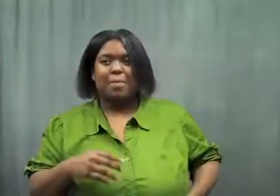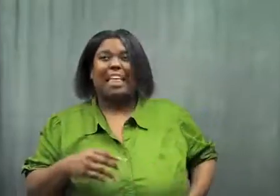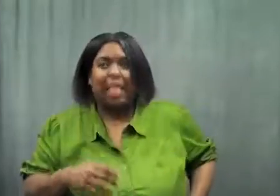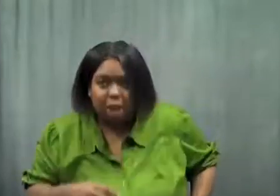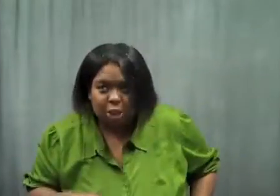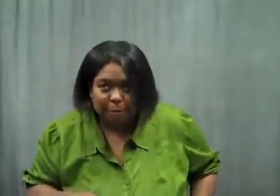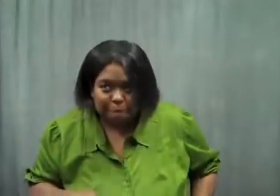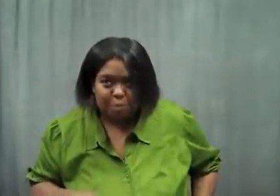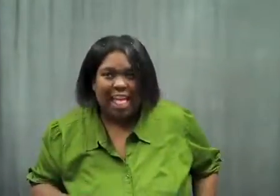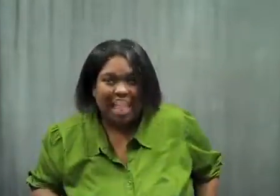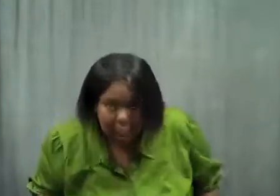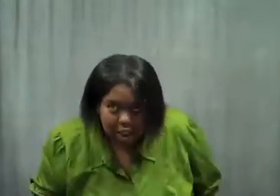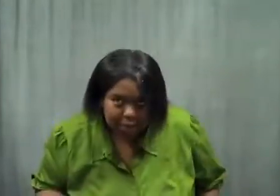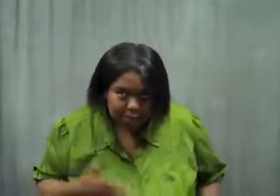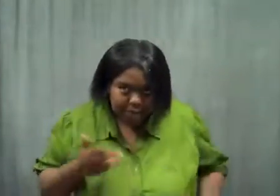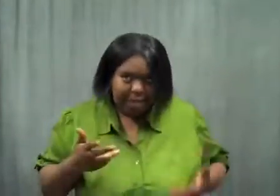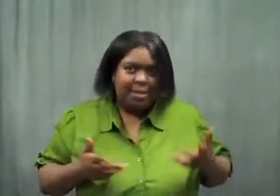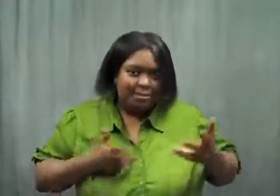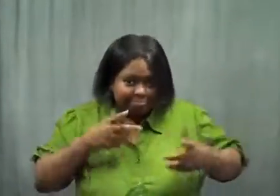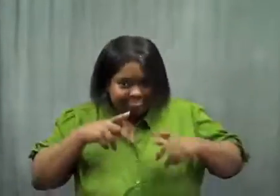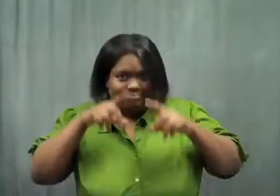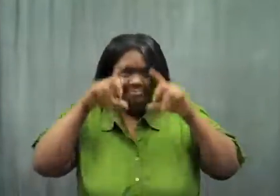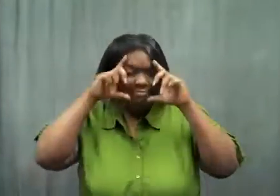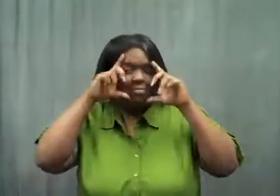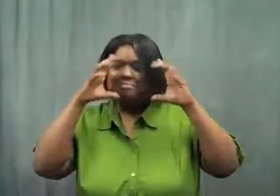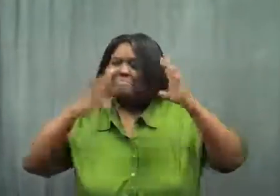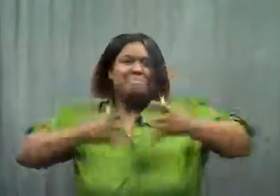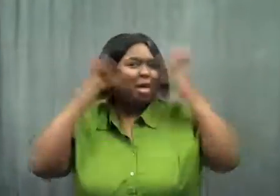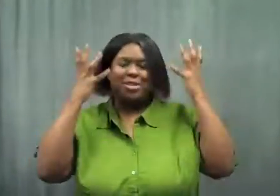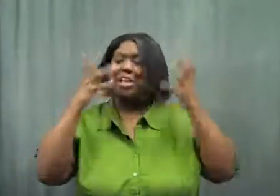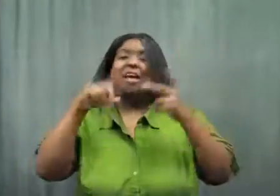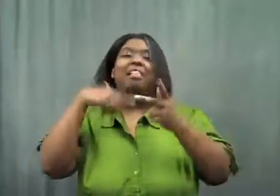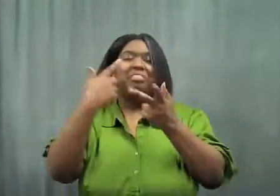He's talking and laughing, his face red with embarrassment.